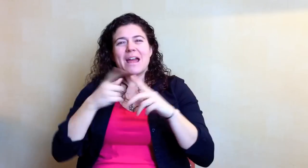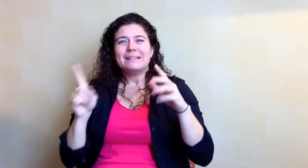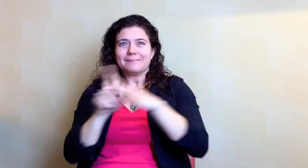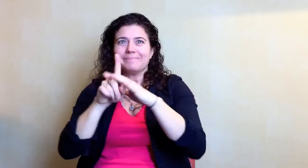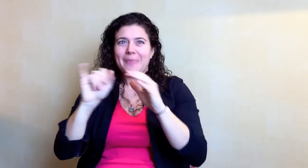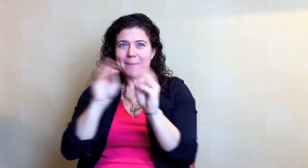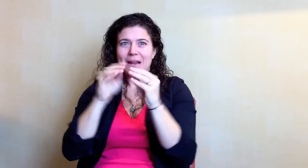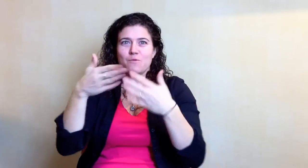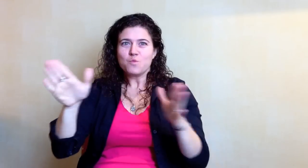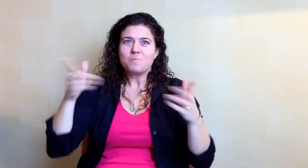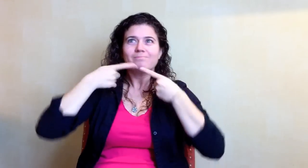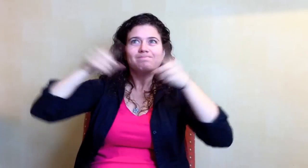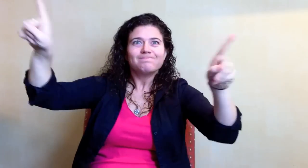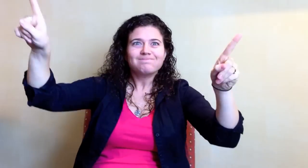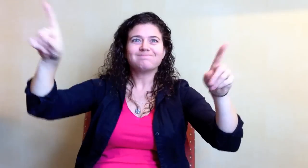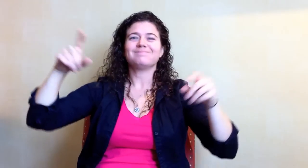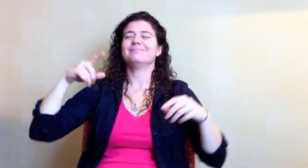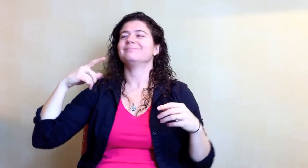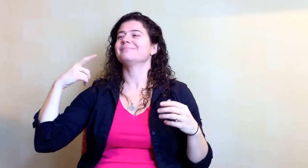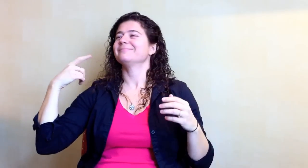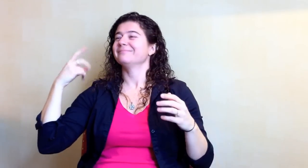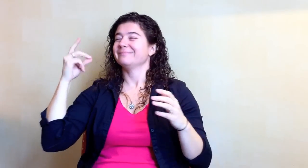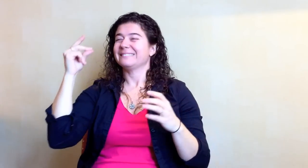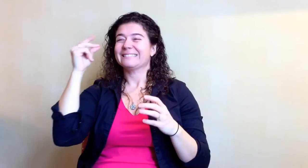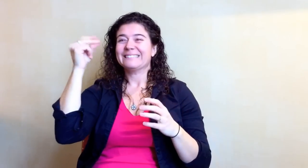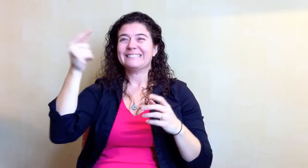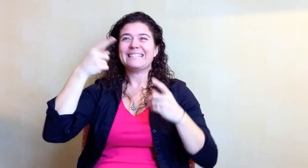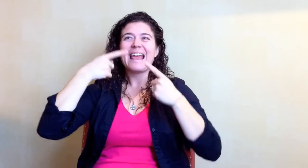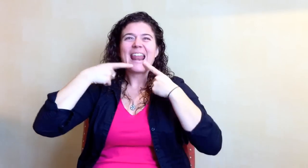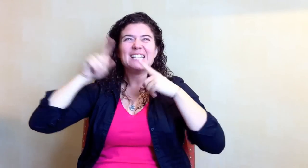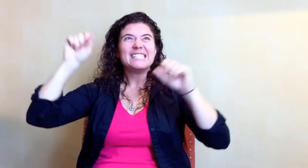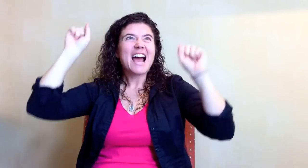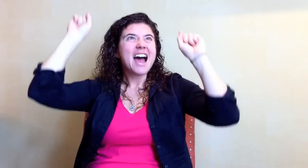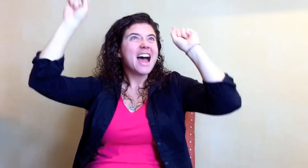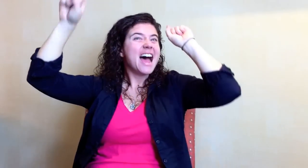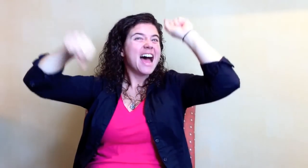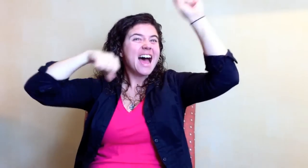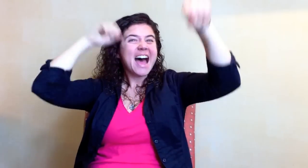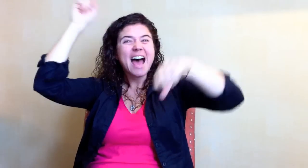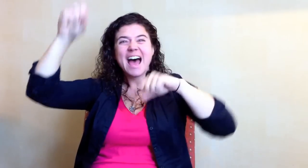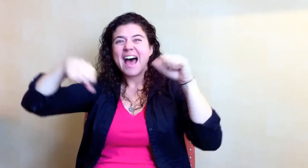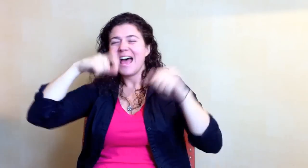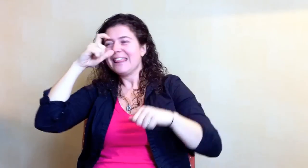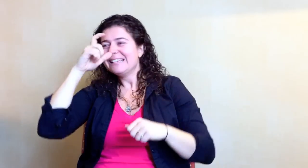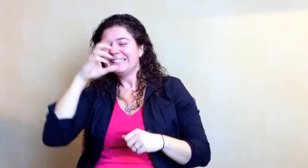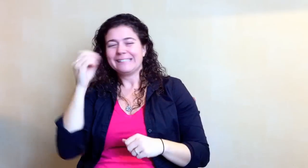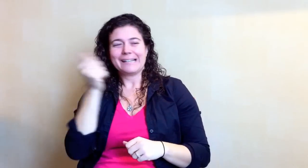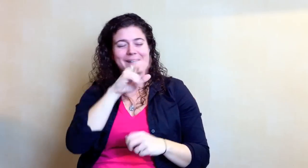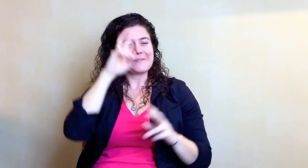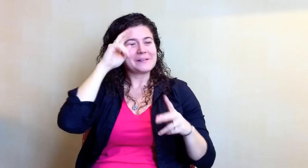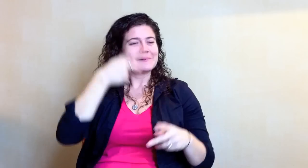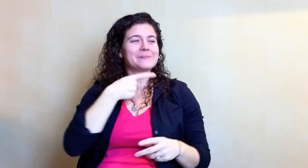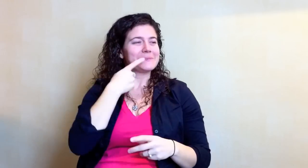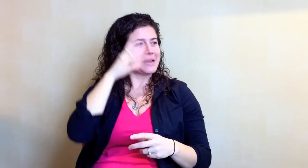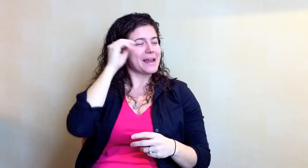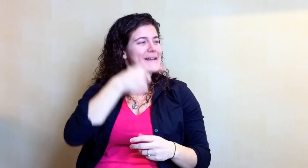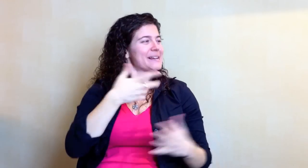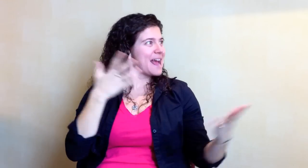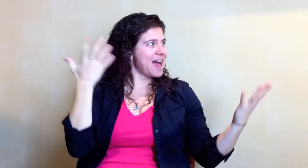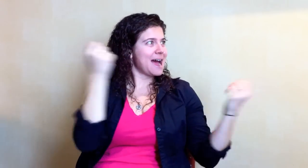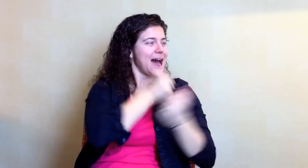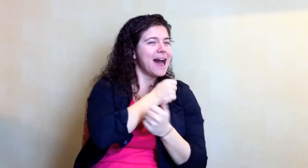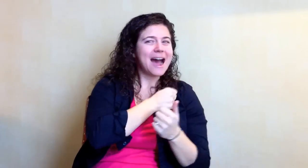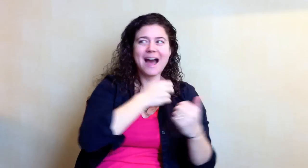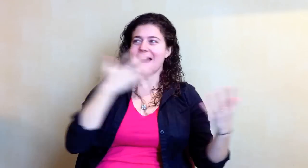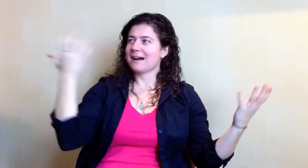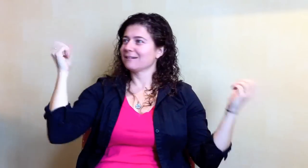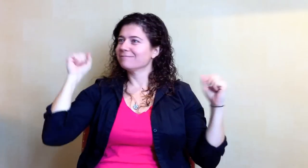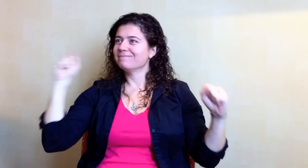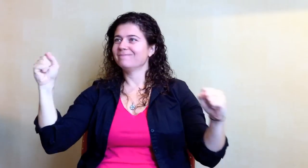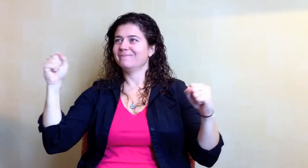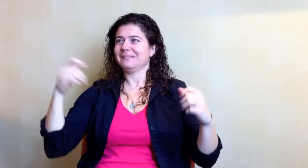showed up in the meeting room waiting for the announcement. As soon they announced, we cheered and hugged each other.